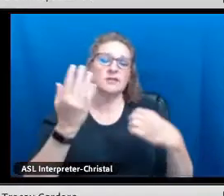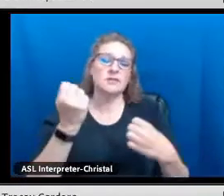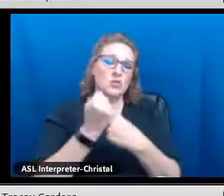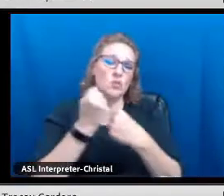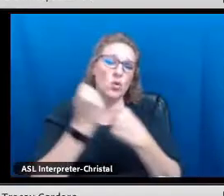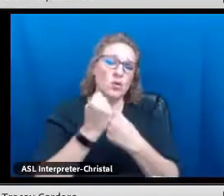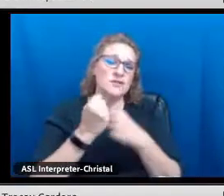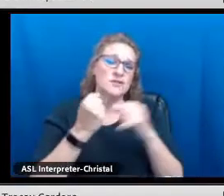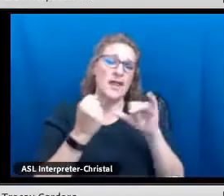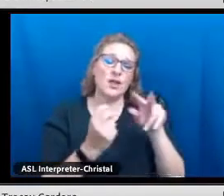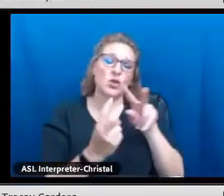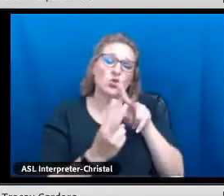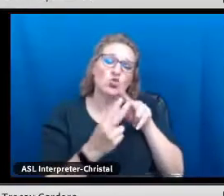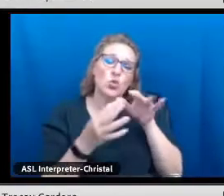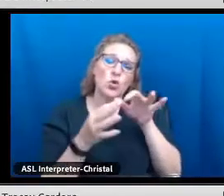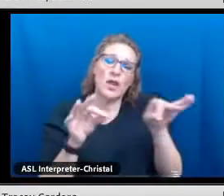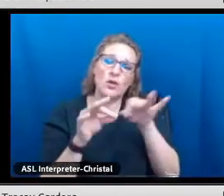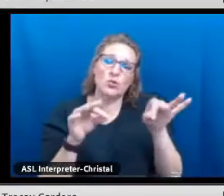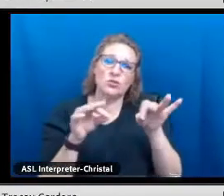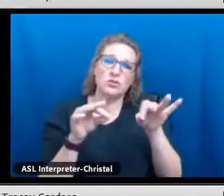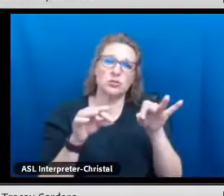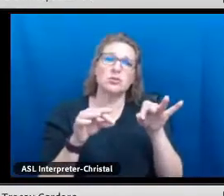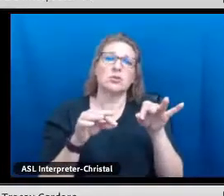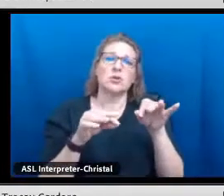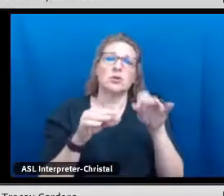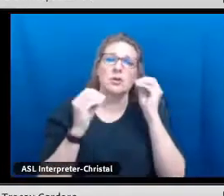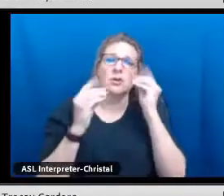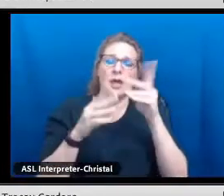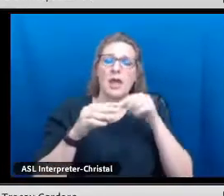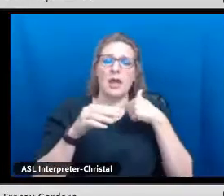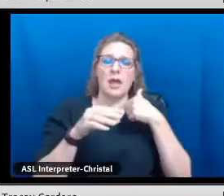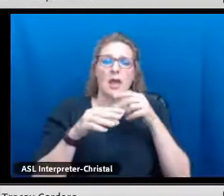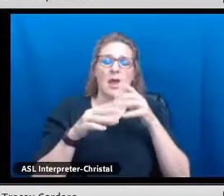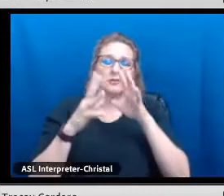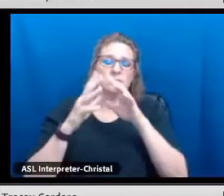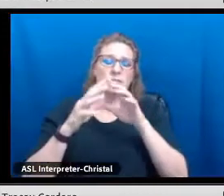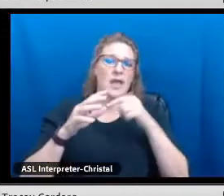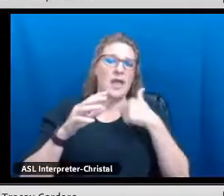Earlier Sam said other supports that are needed are dual language education, other models